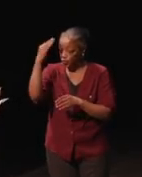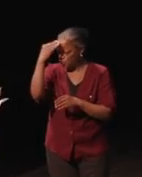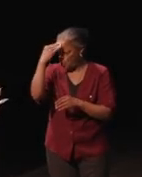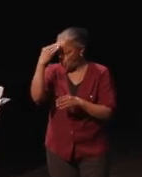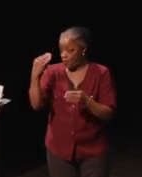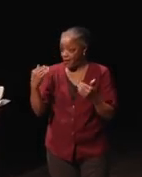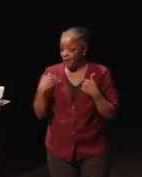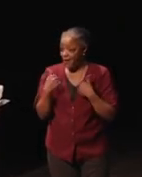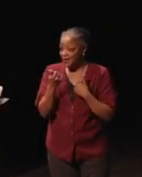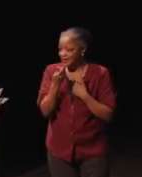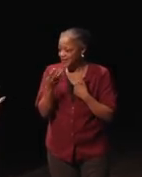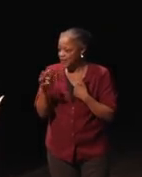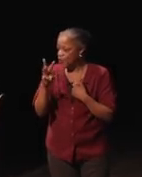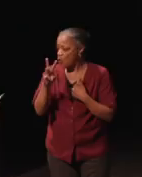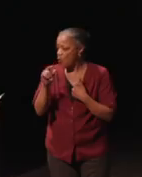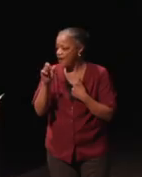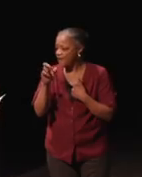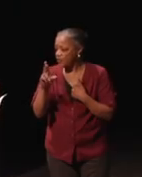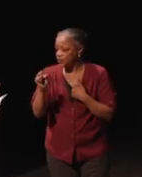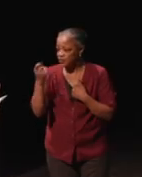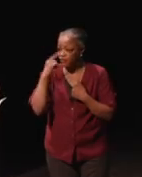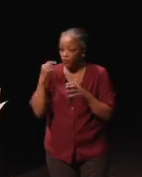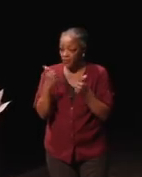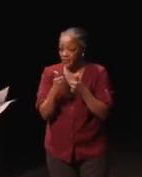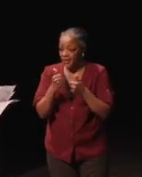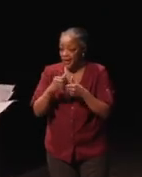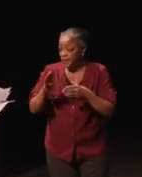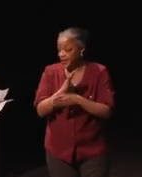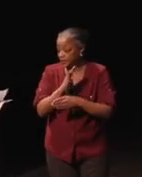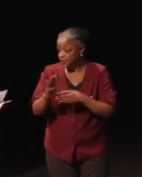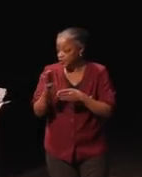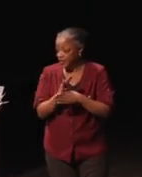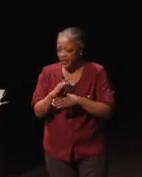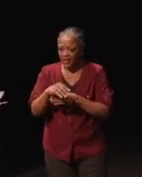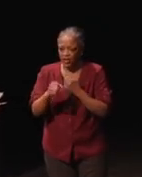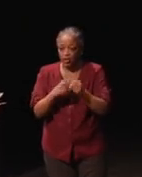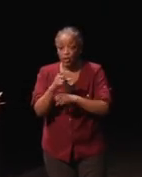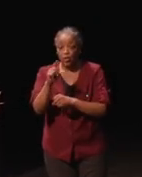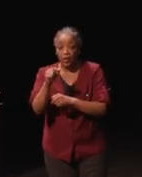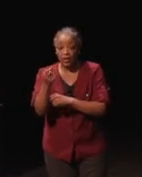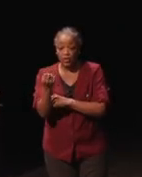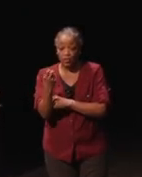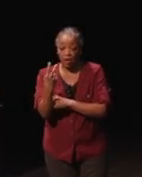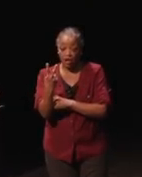several waivers for the gaming industry. In 2012, we granted a waiver for